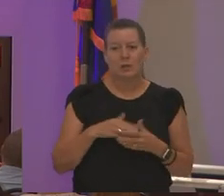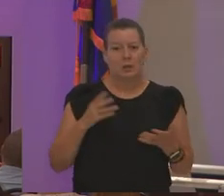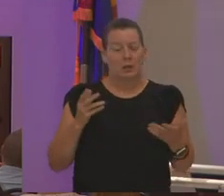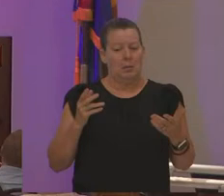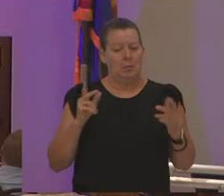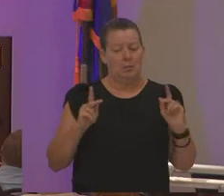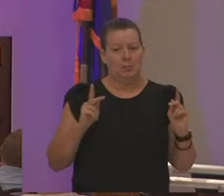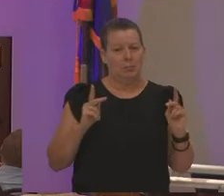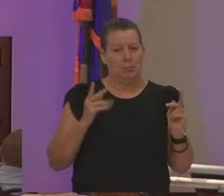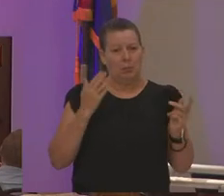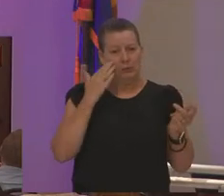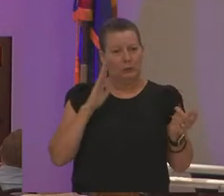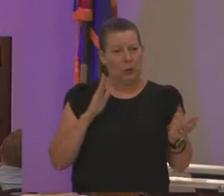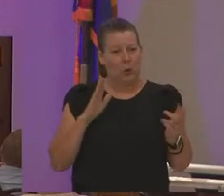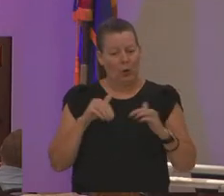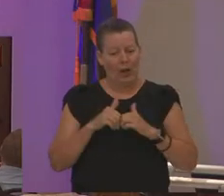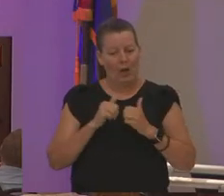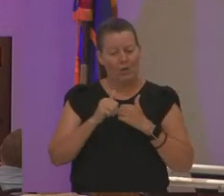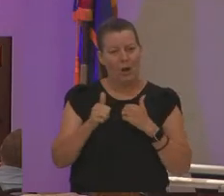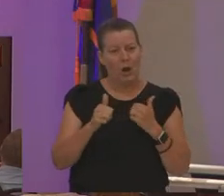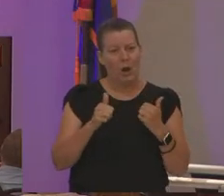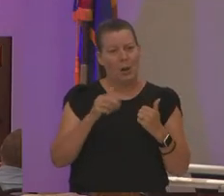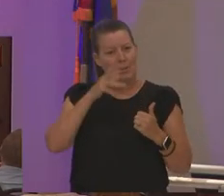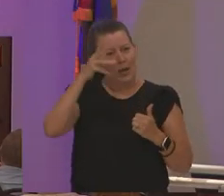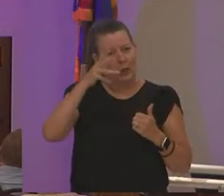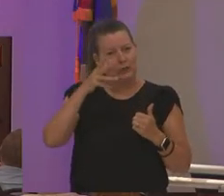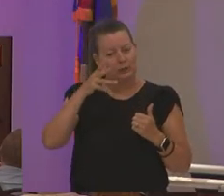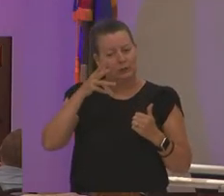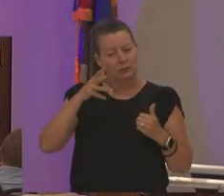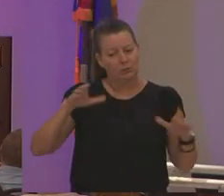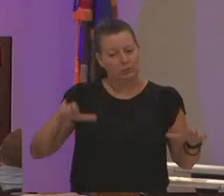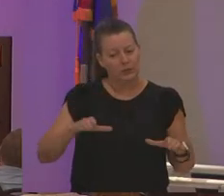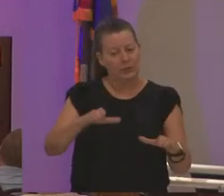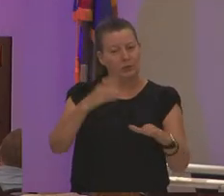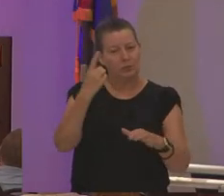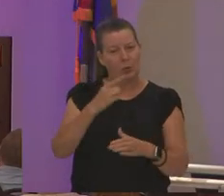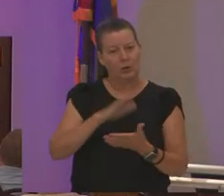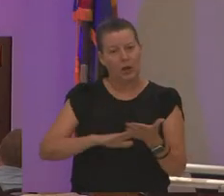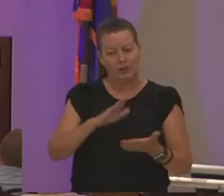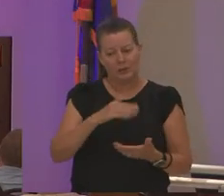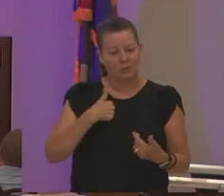do your parents go to high school or college they go you know they didn't know because sometimes